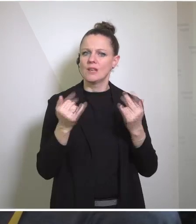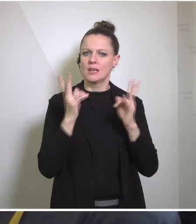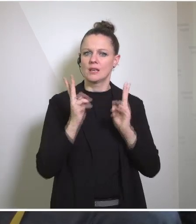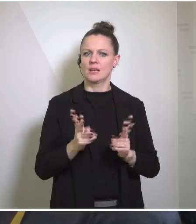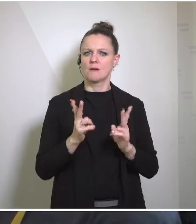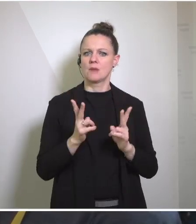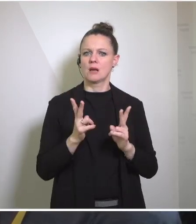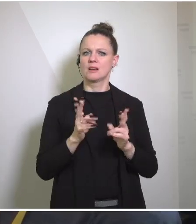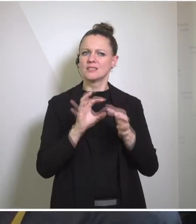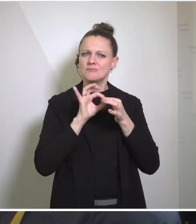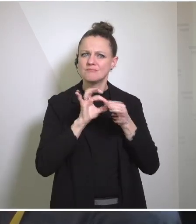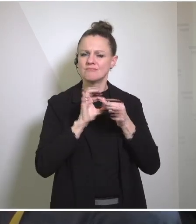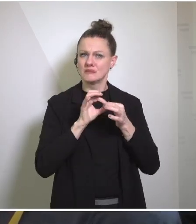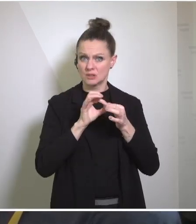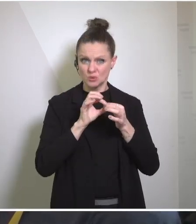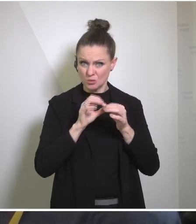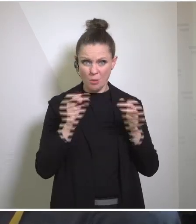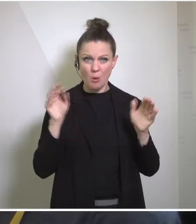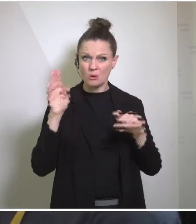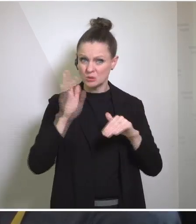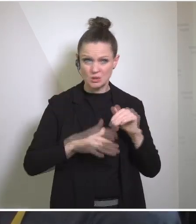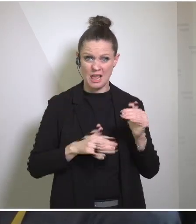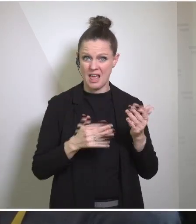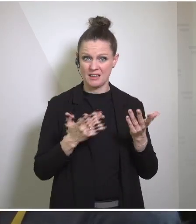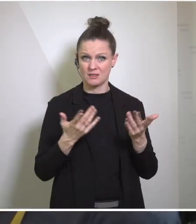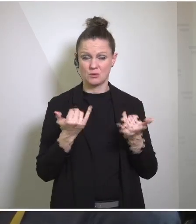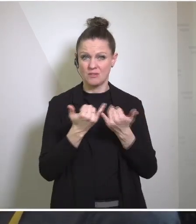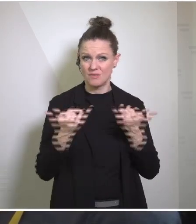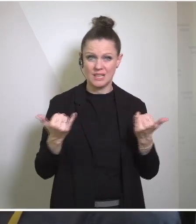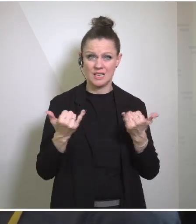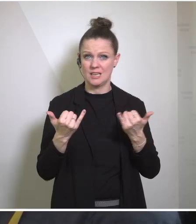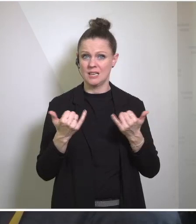relations gotten so bad that it could undermine broader U.S. efforts on negotiations about what